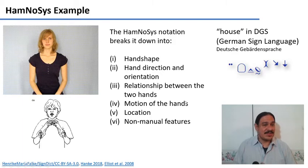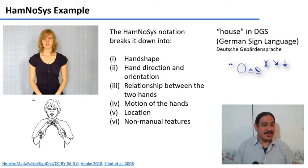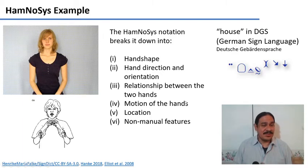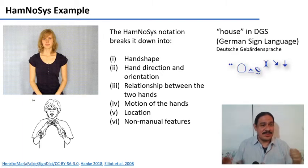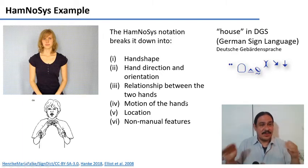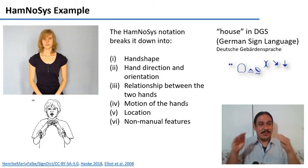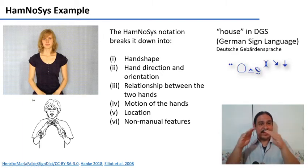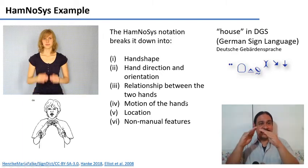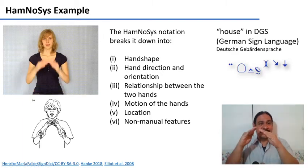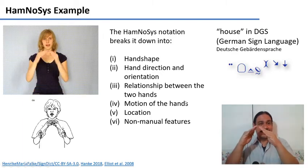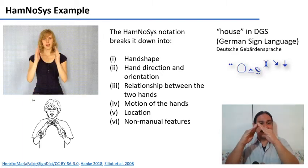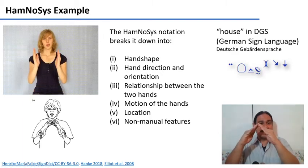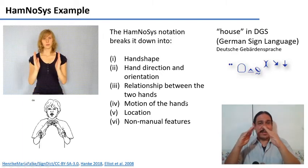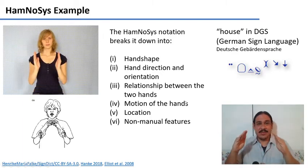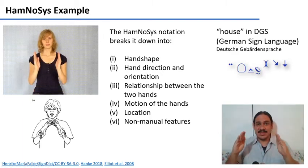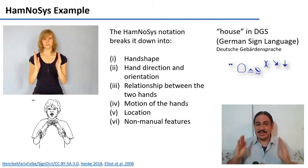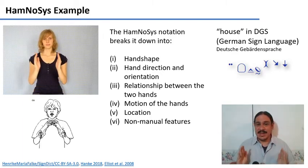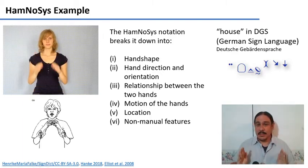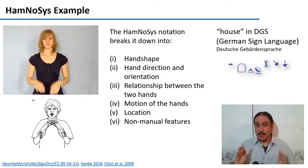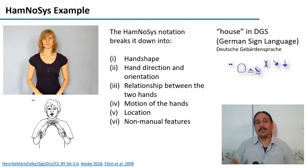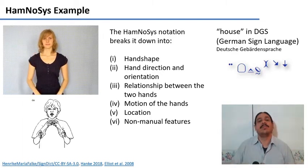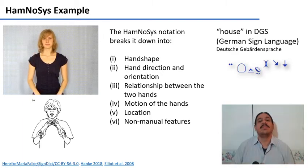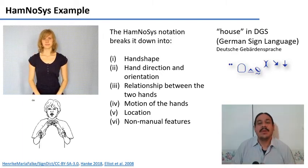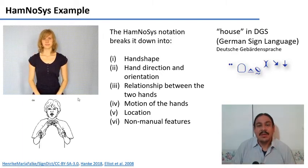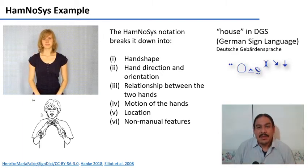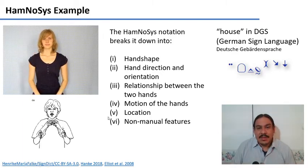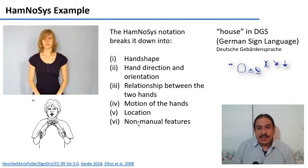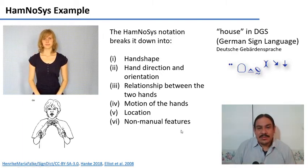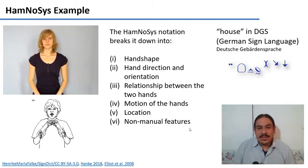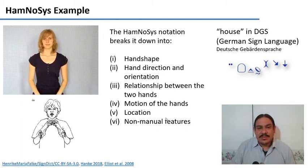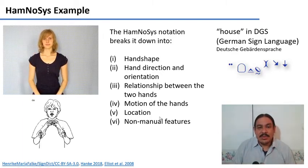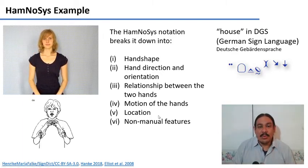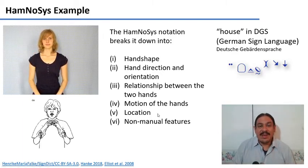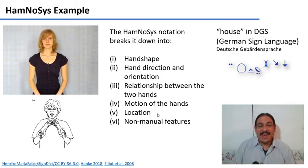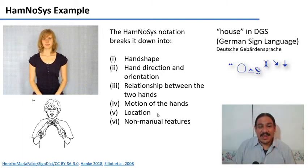puffing your cheeks or doing something with your mouth or your eyebrows